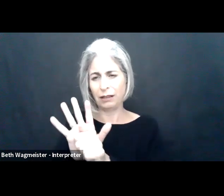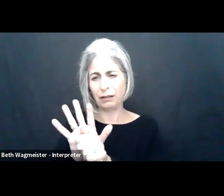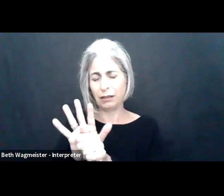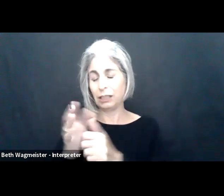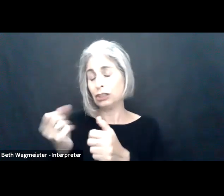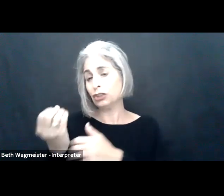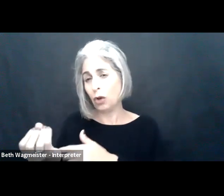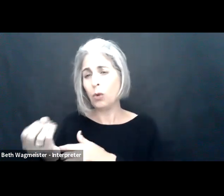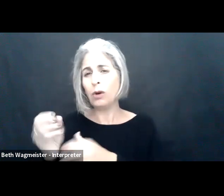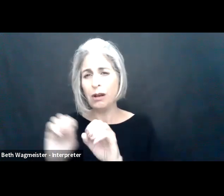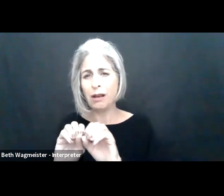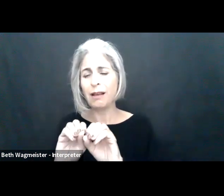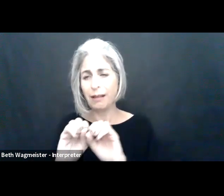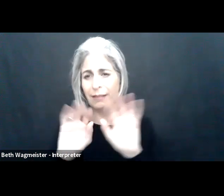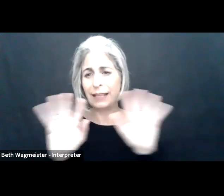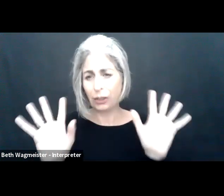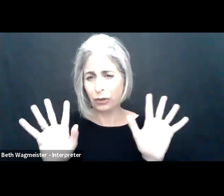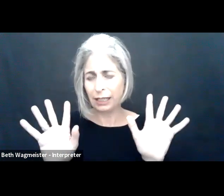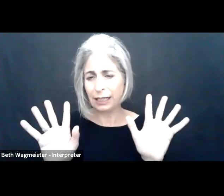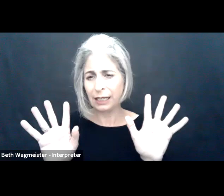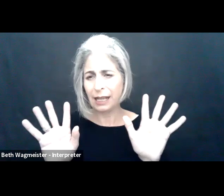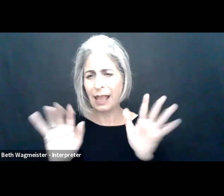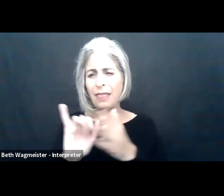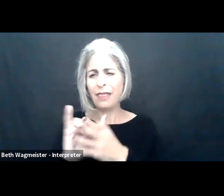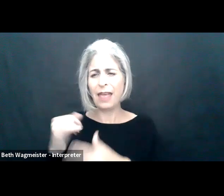about -- virtual environment having accelerated during COVID-19.